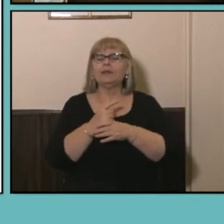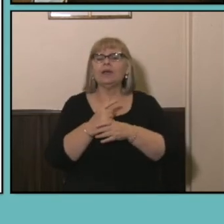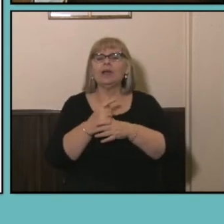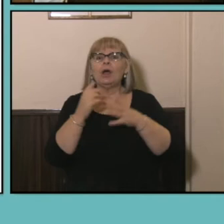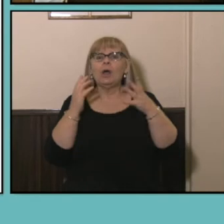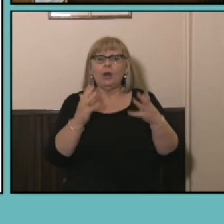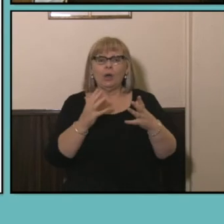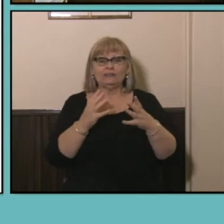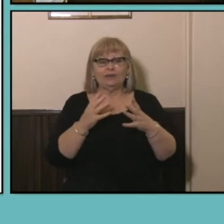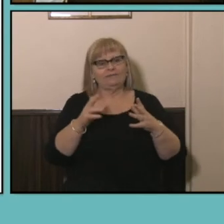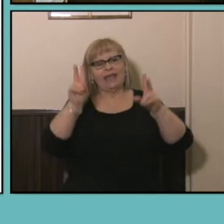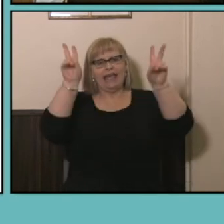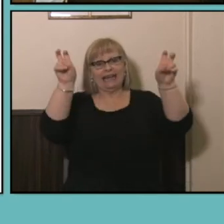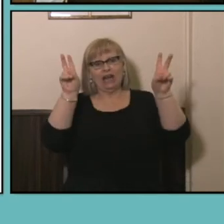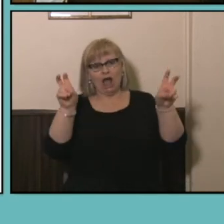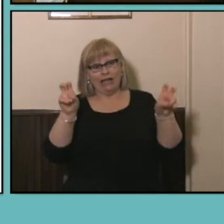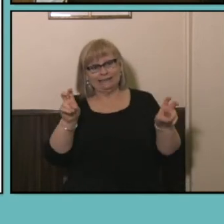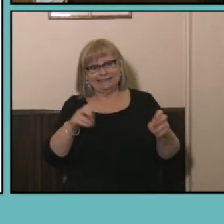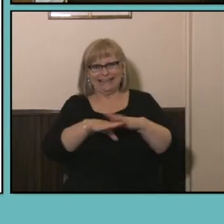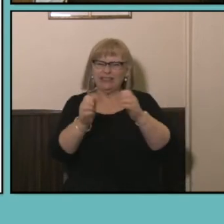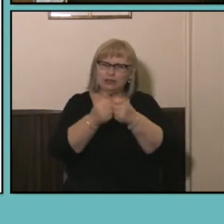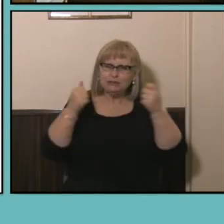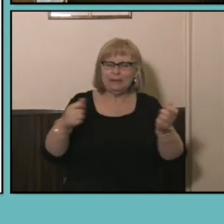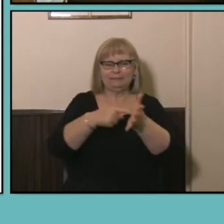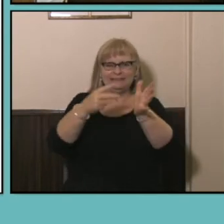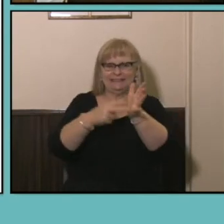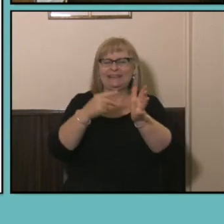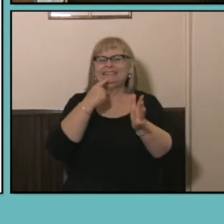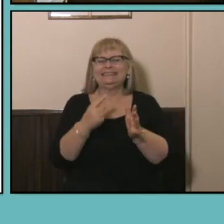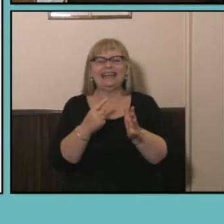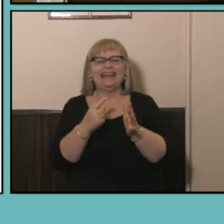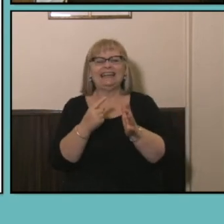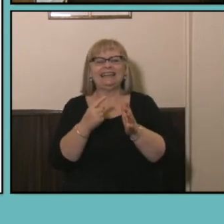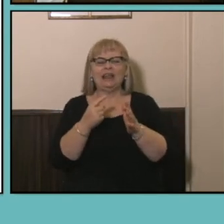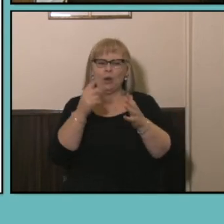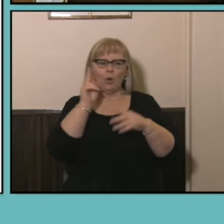headline Census information has a focus on people and what people are doing-